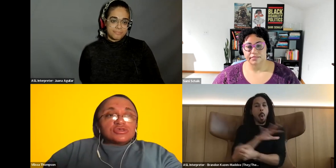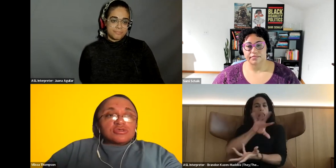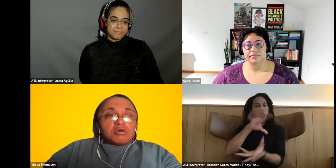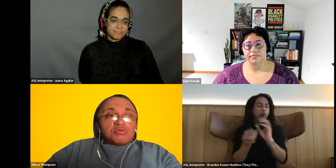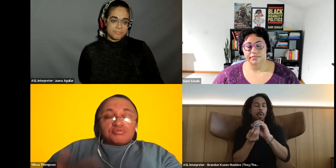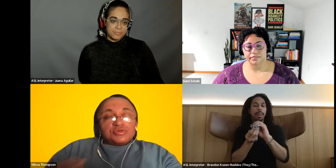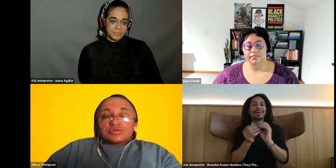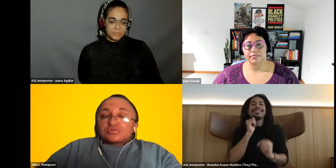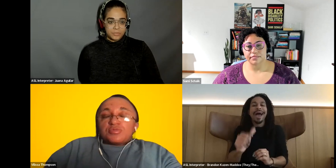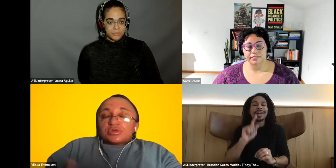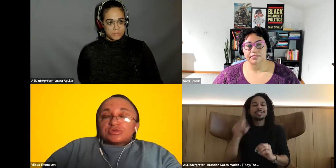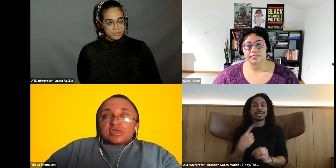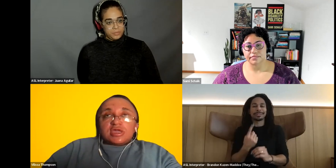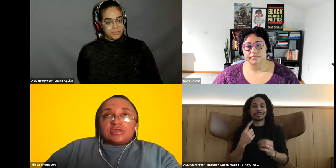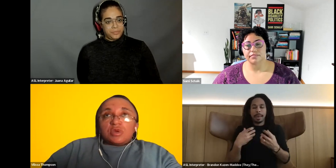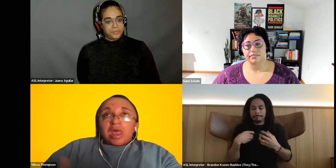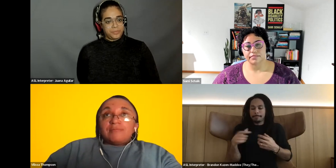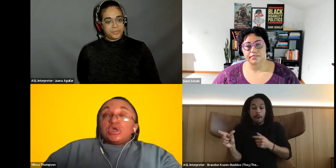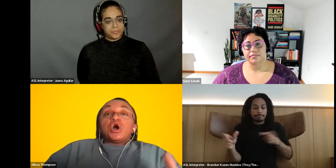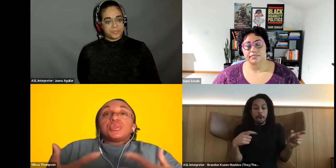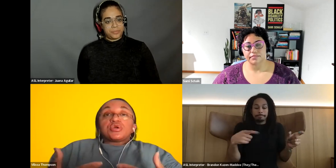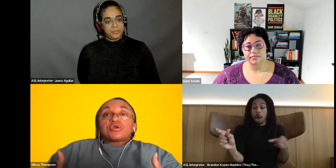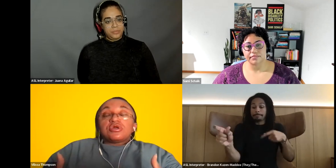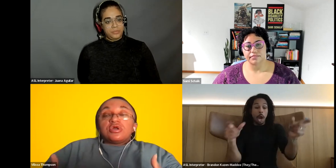Vilissa Thompson: So you know to the point that you're saying, you know, when I meet other